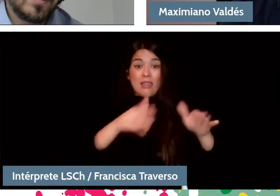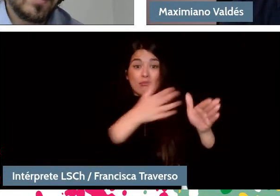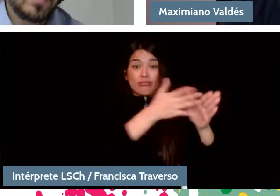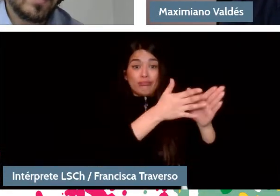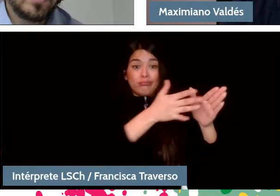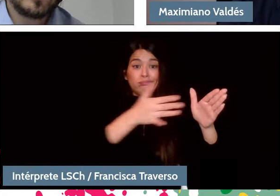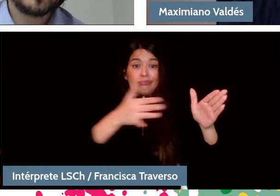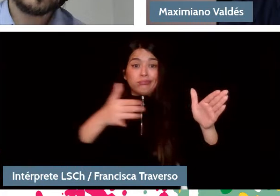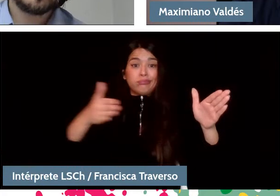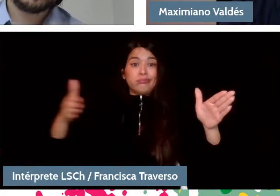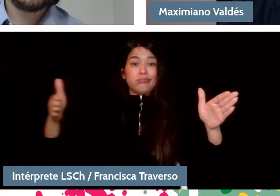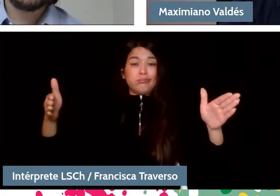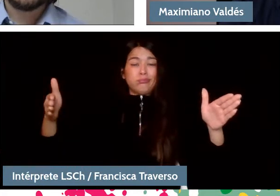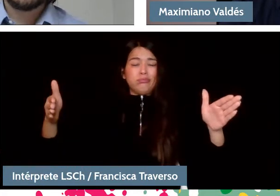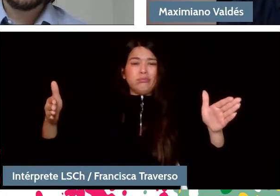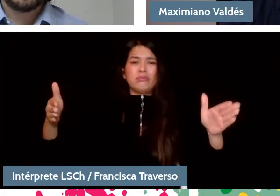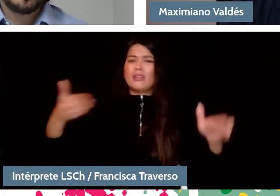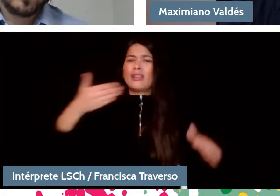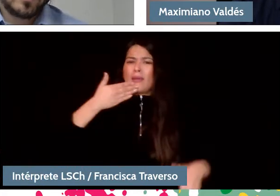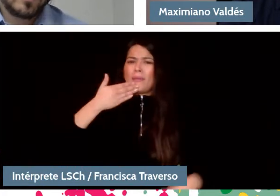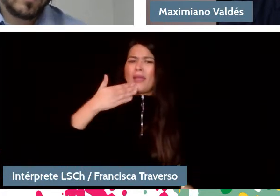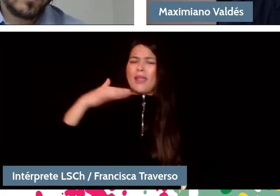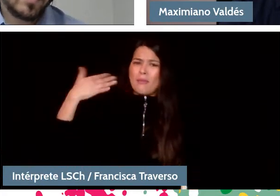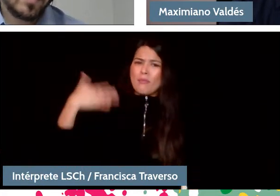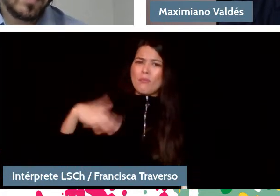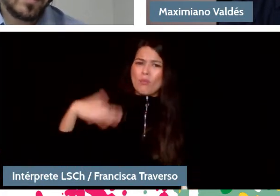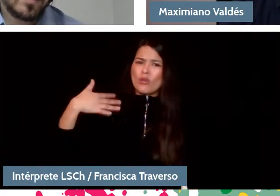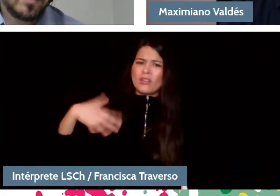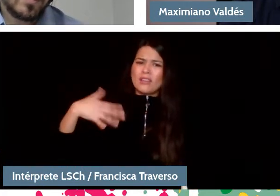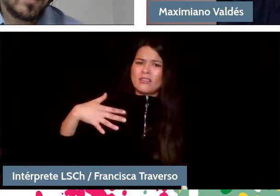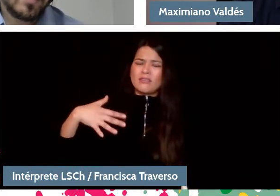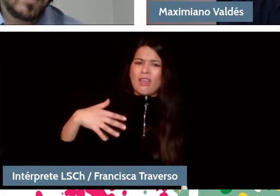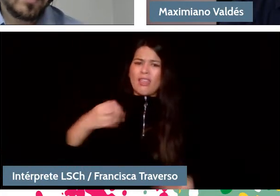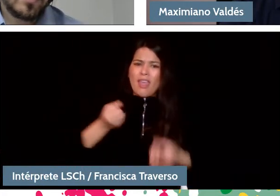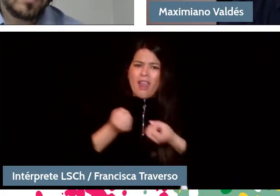due to the importance given to it as a language of affections and reason